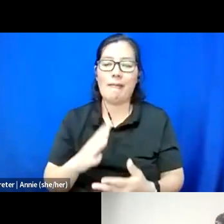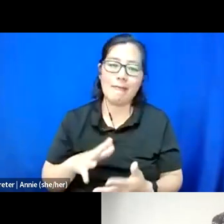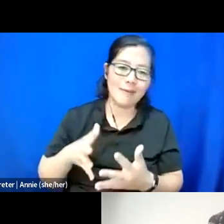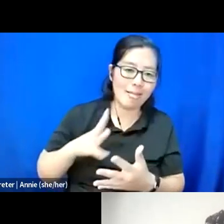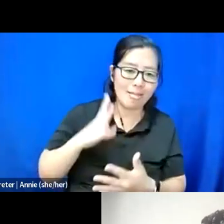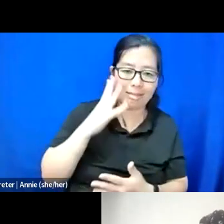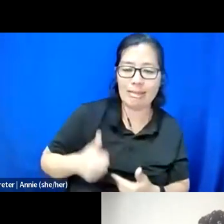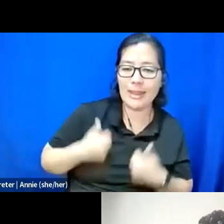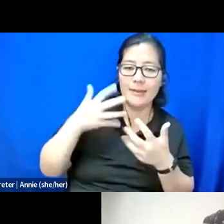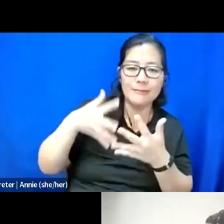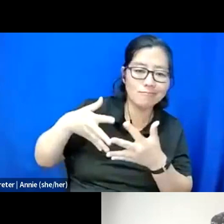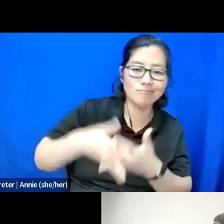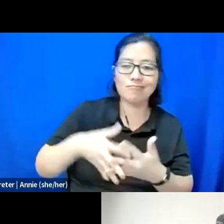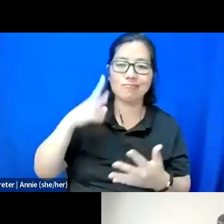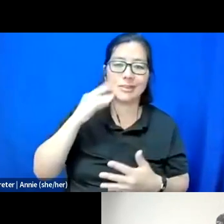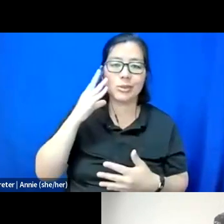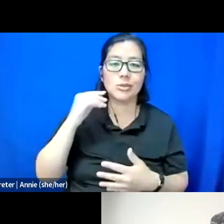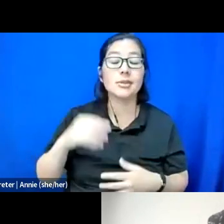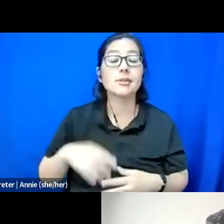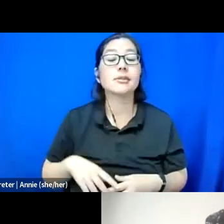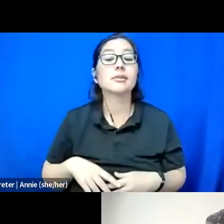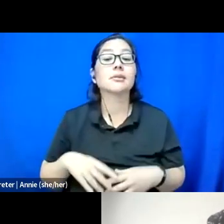within academia, art, organizing, and activism.